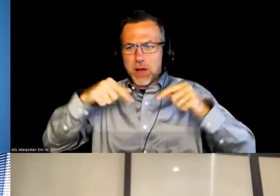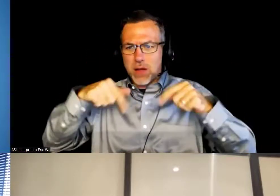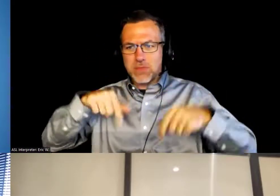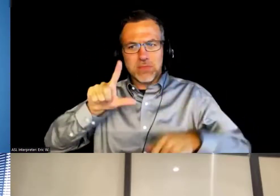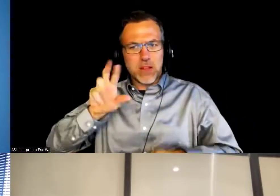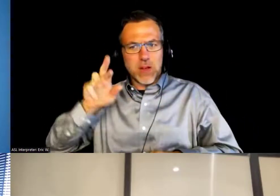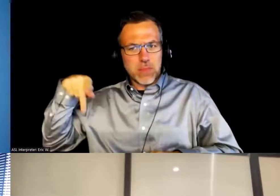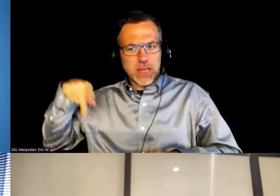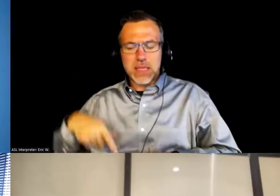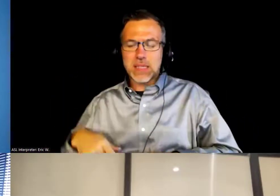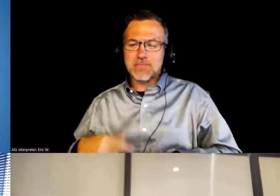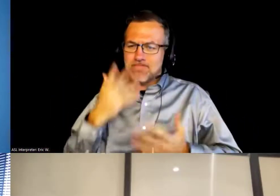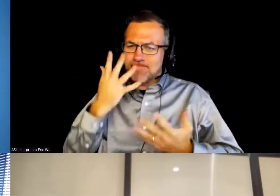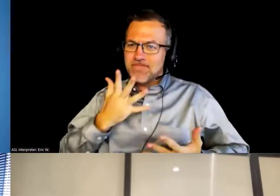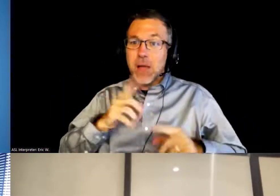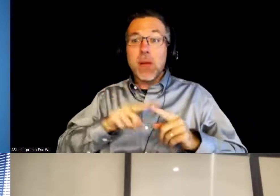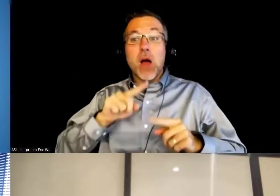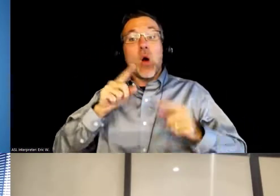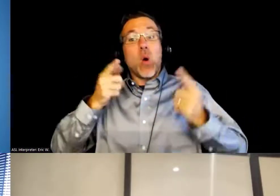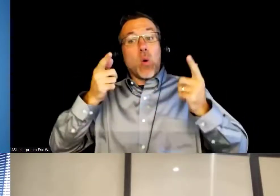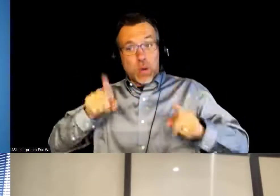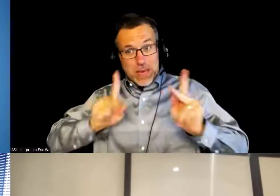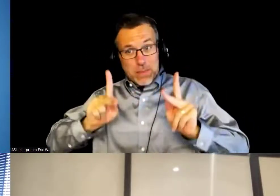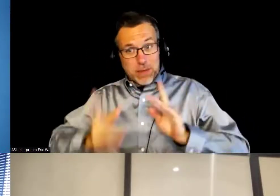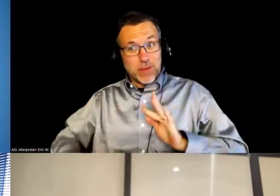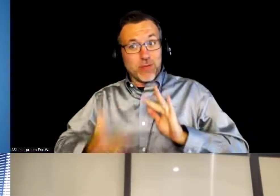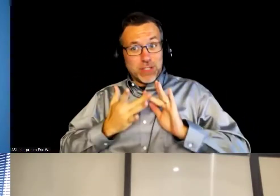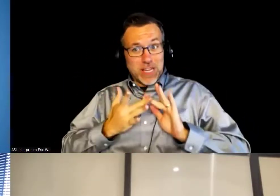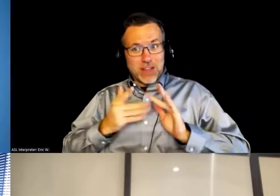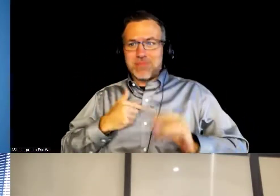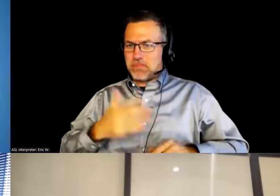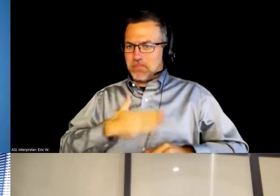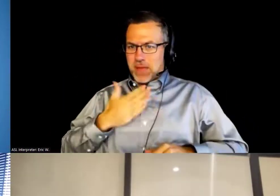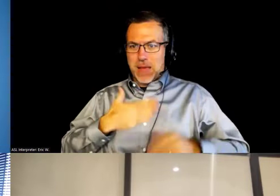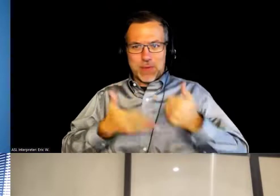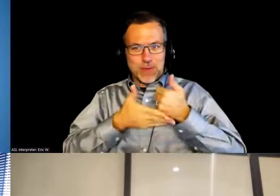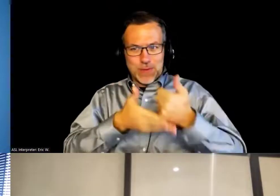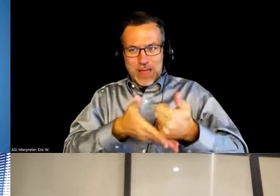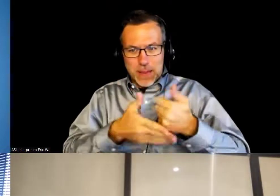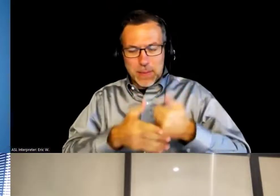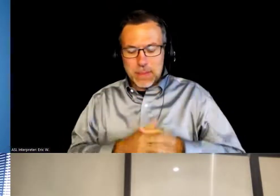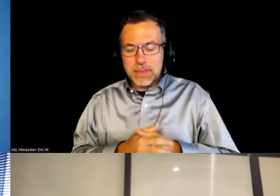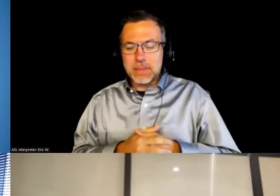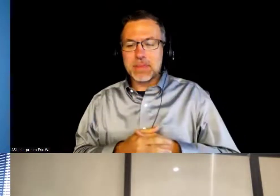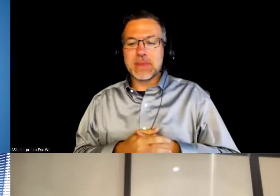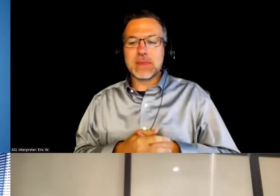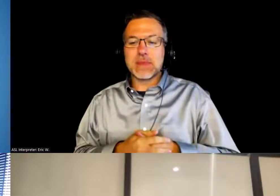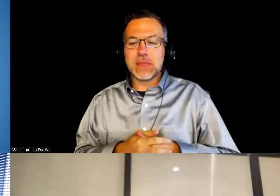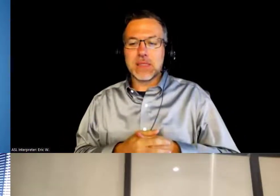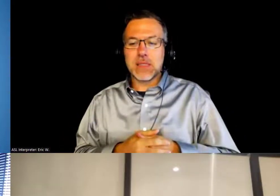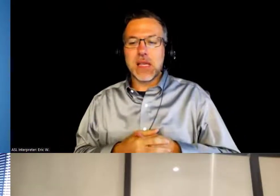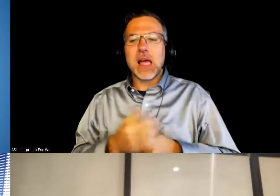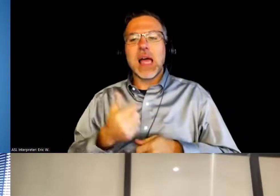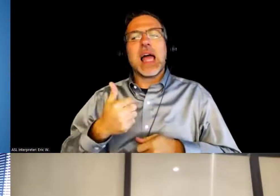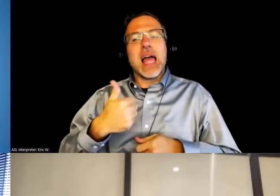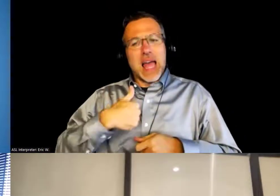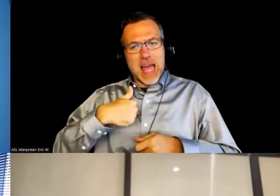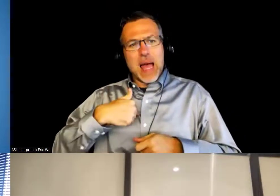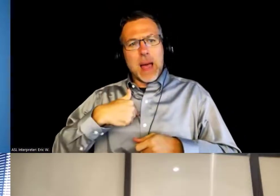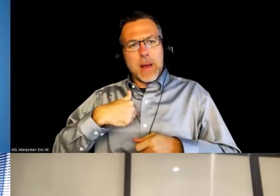but when people do reach out, I'm happy to help them, and I'm actually part of a smaller community